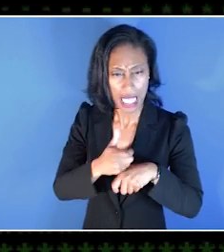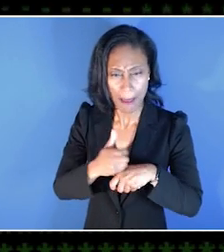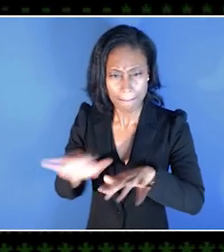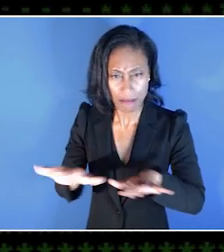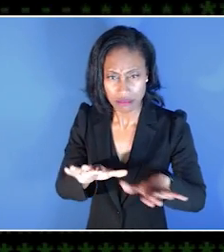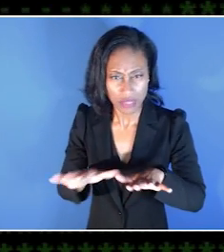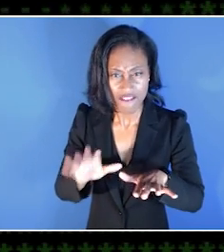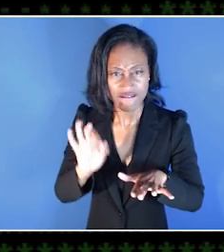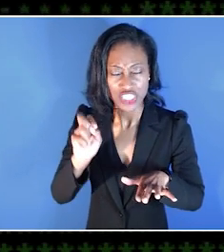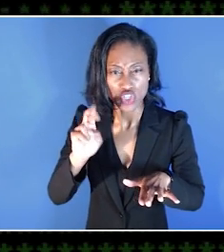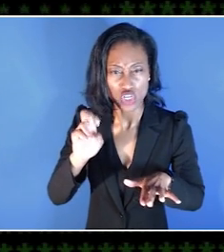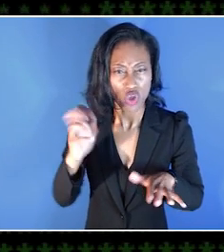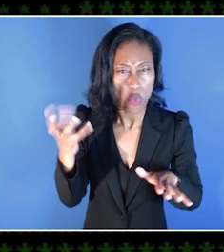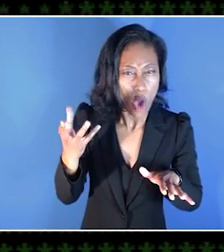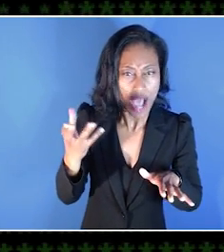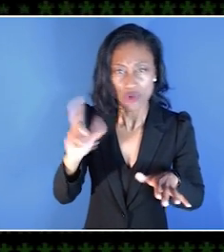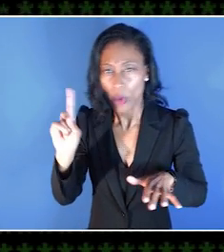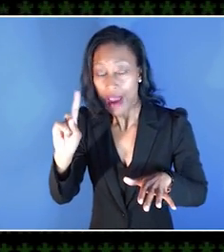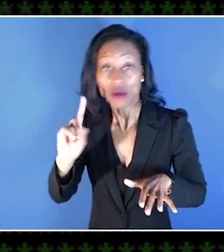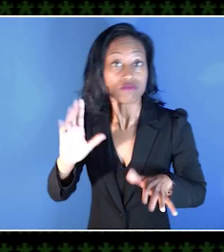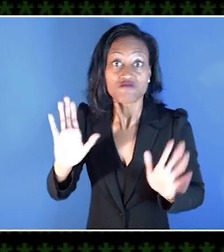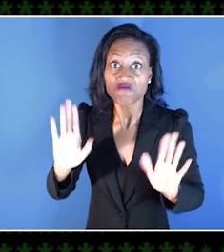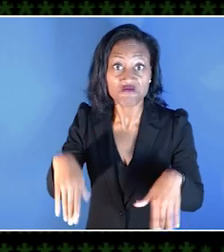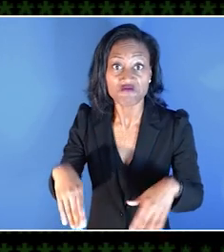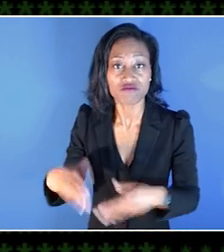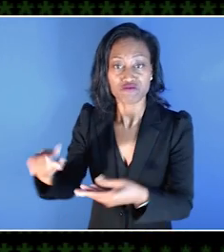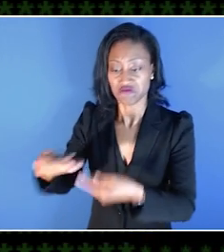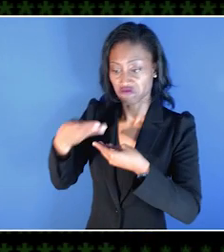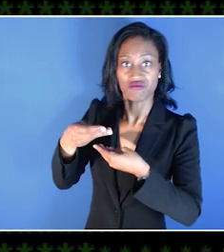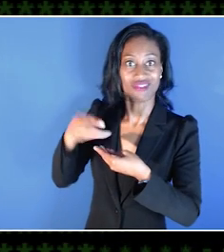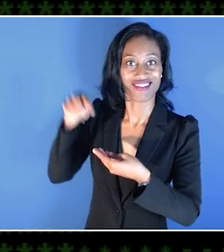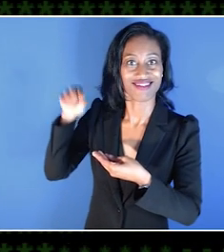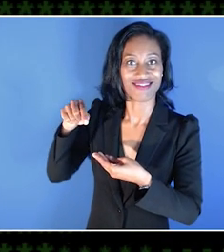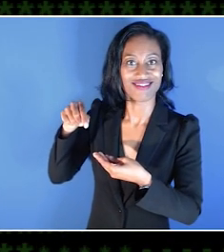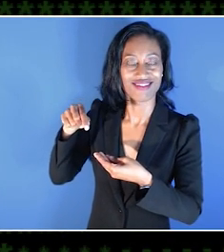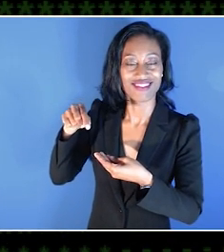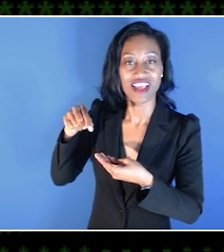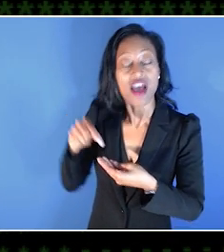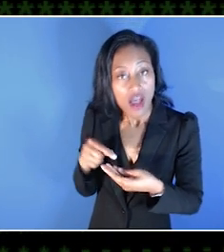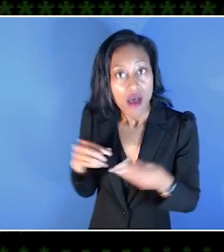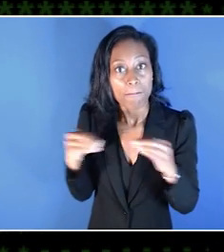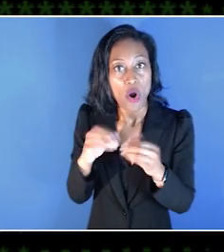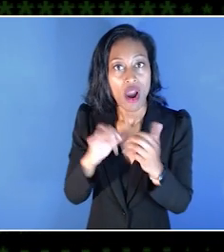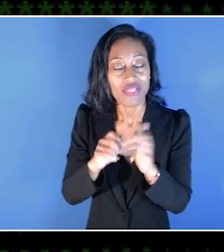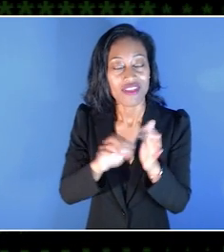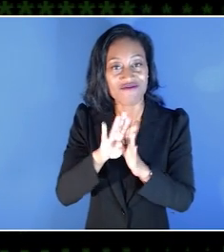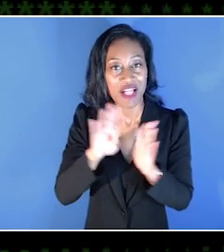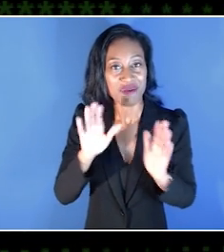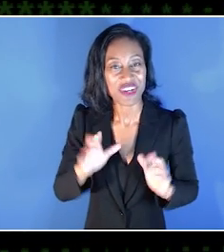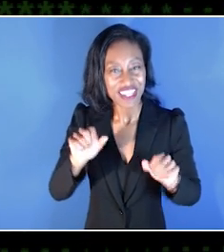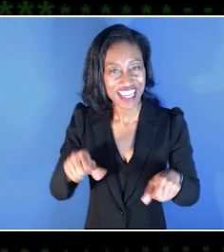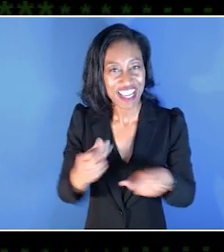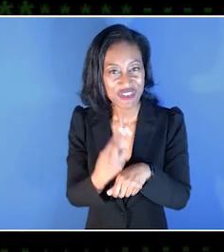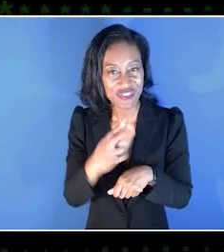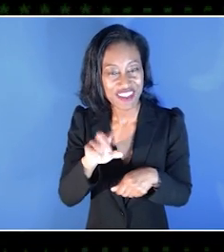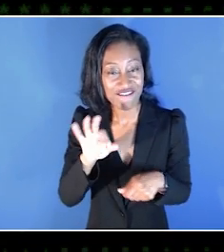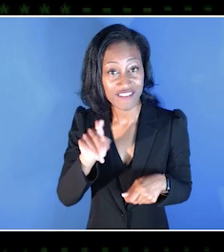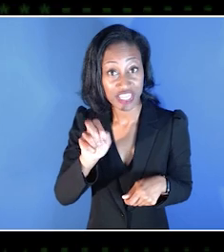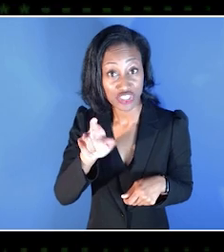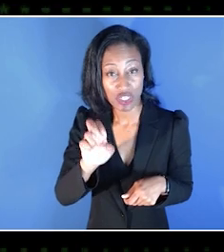to find out what those features are and how to use them. For more on how developers can utilize those features, we're going to sit down with Anita Mortaloni